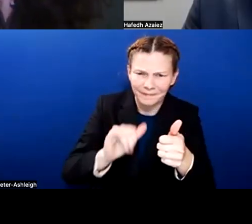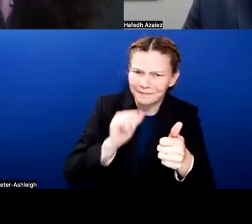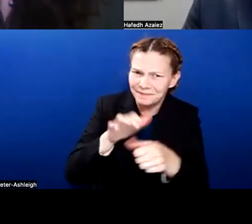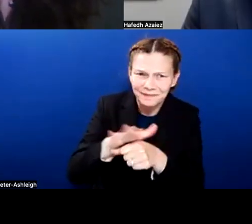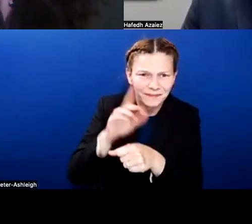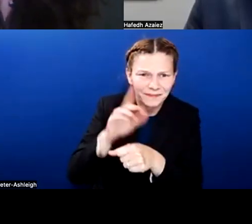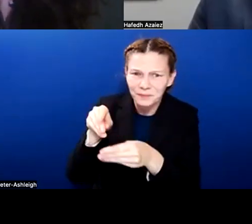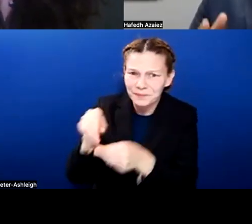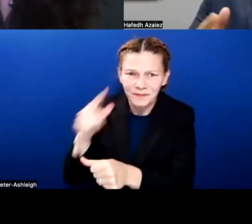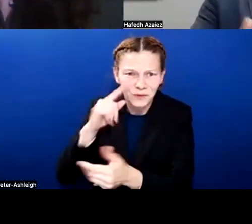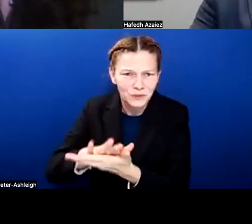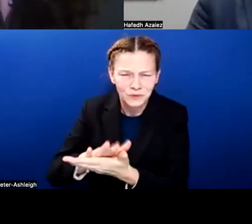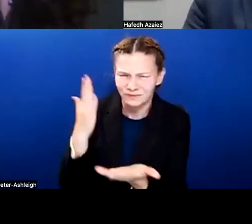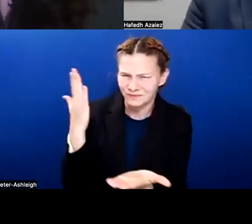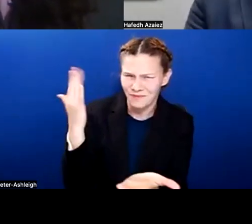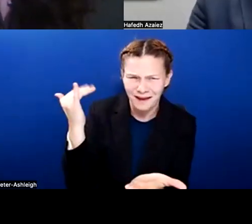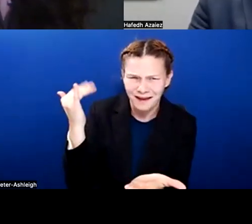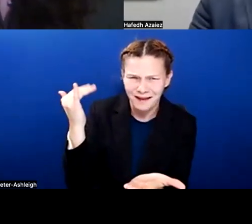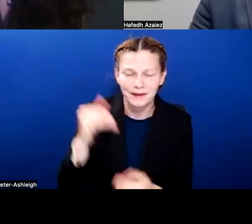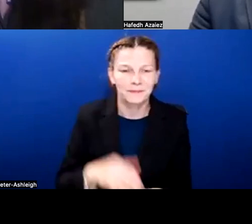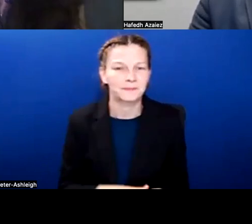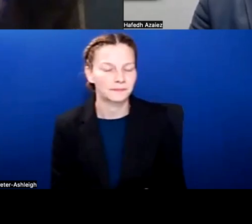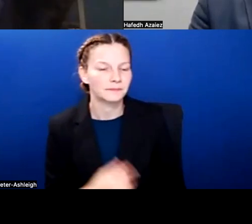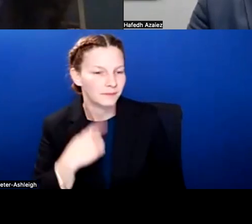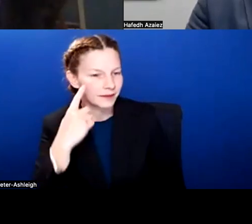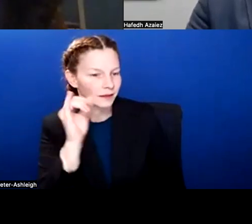I think that's what we try and think. And that's a very valid question.